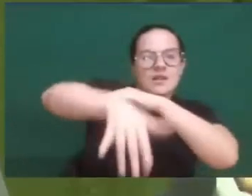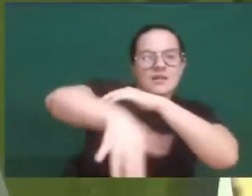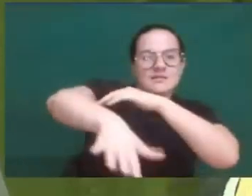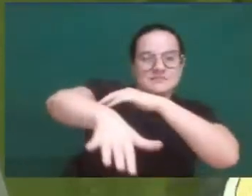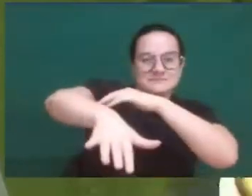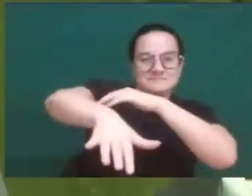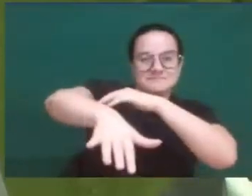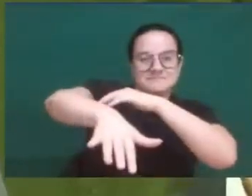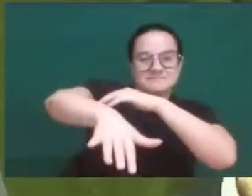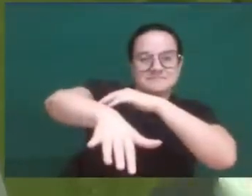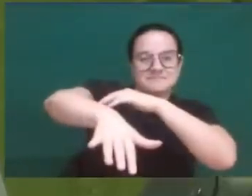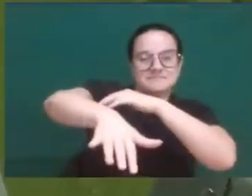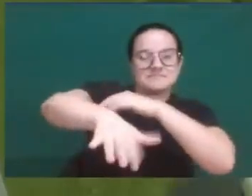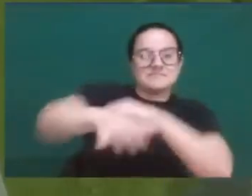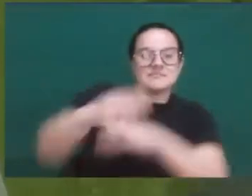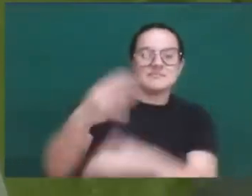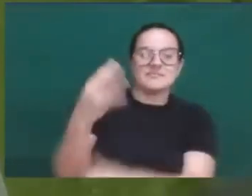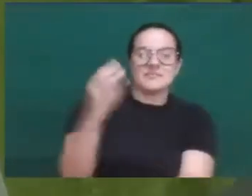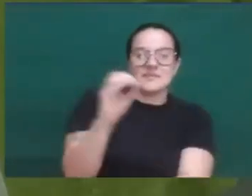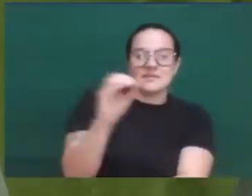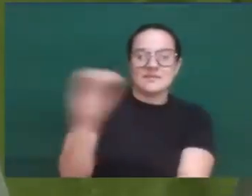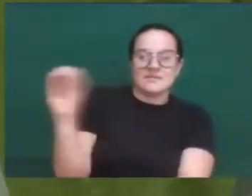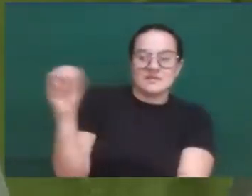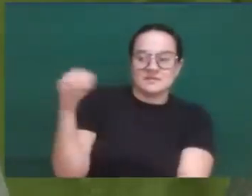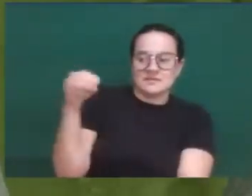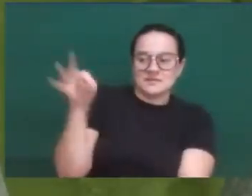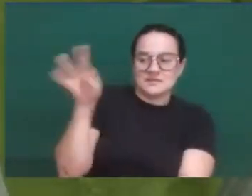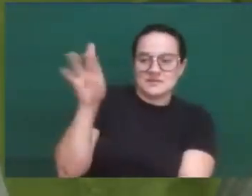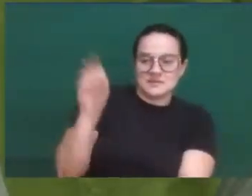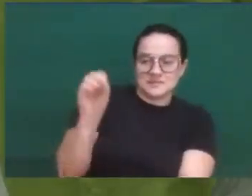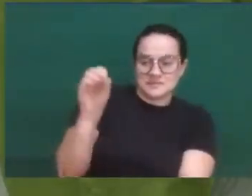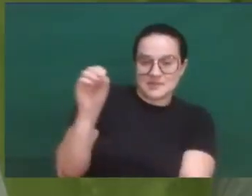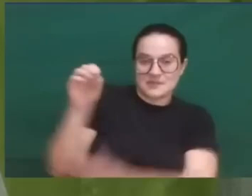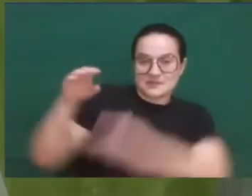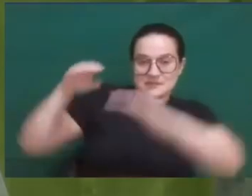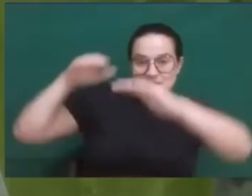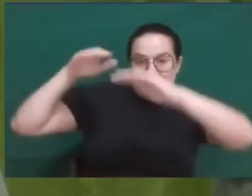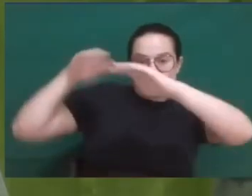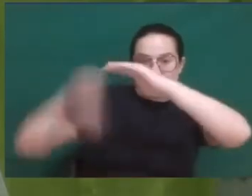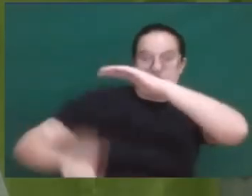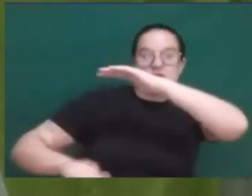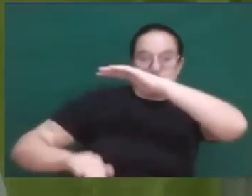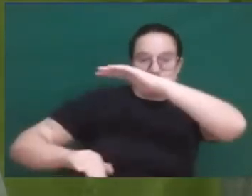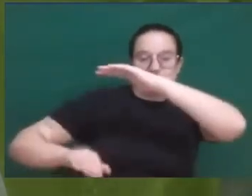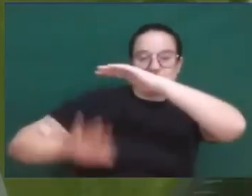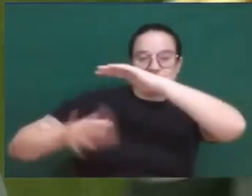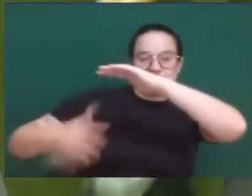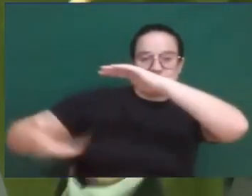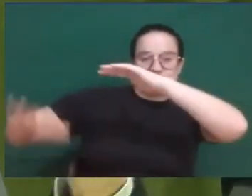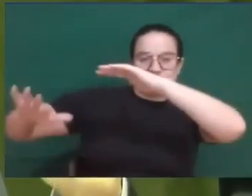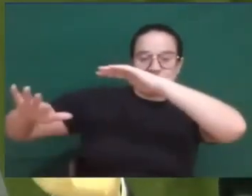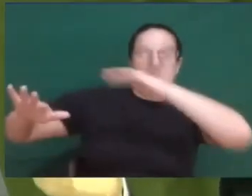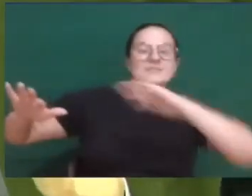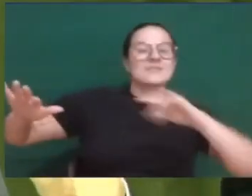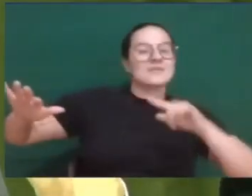400 meters below the sea level. And there it gives way to the Dead Sea,